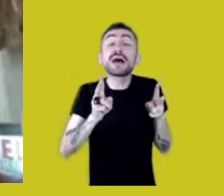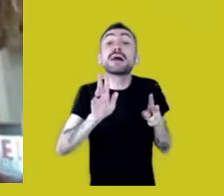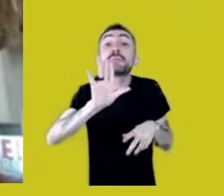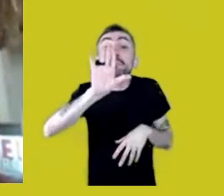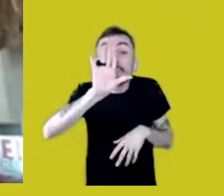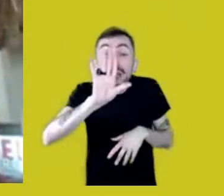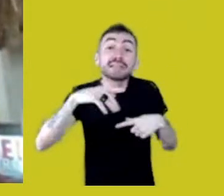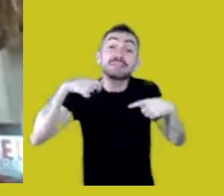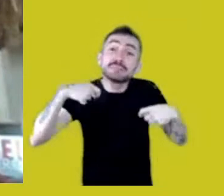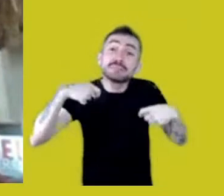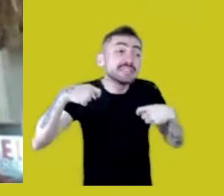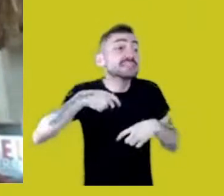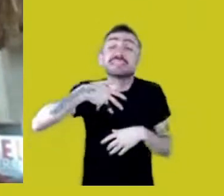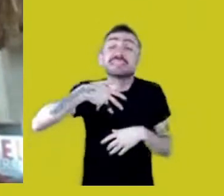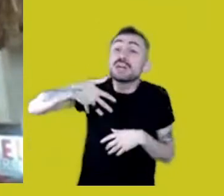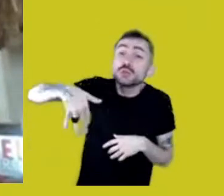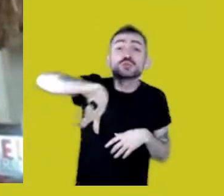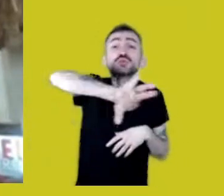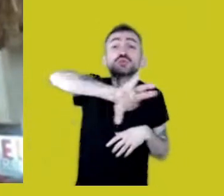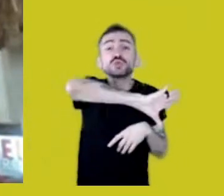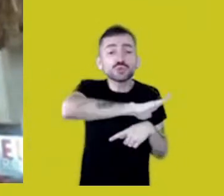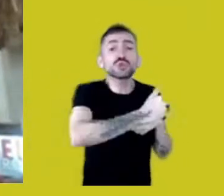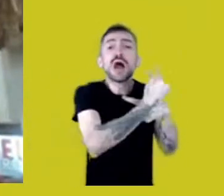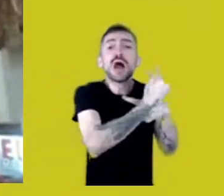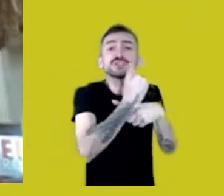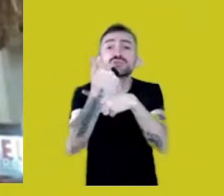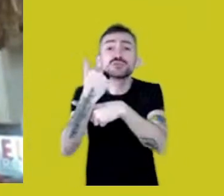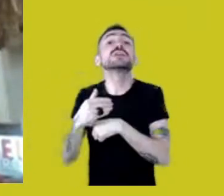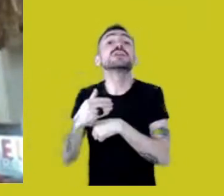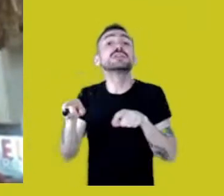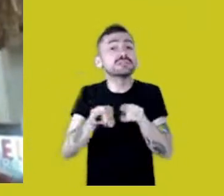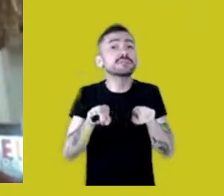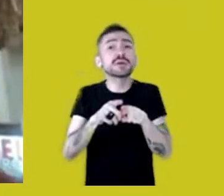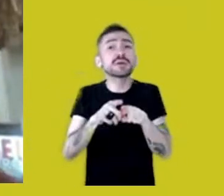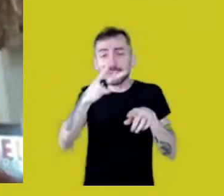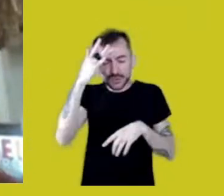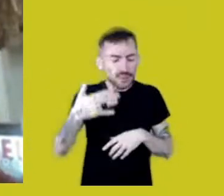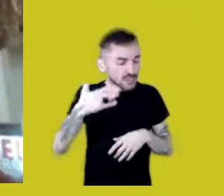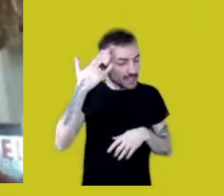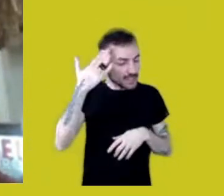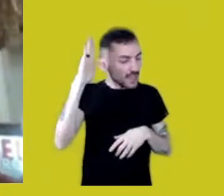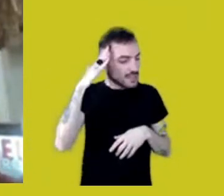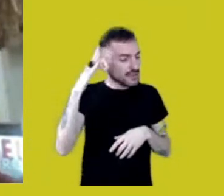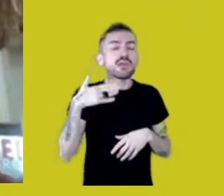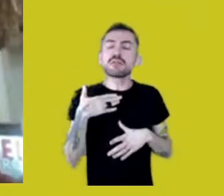to feel responsible for defending the Amazon,